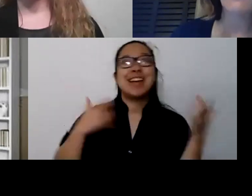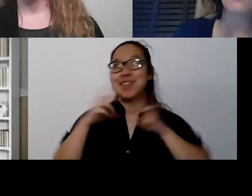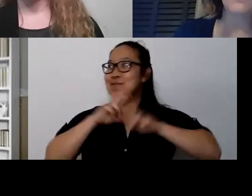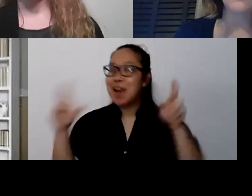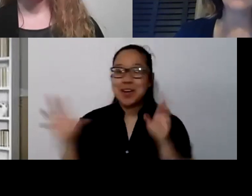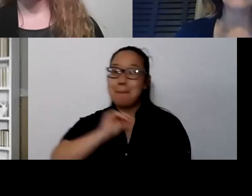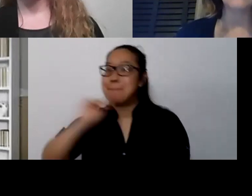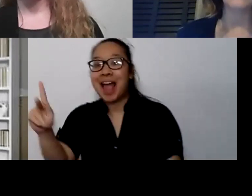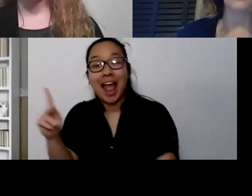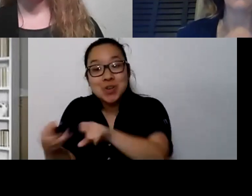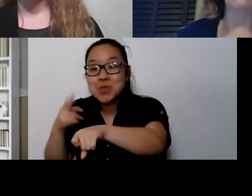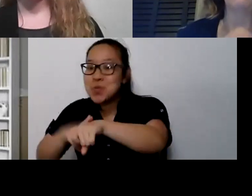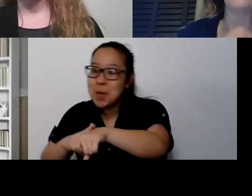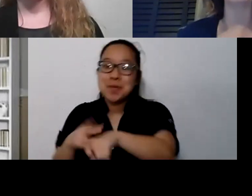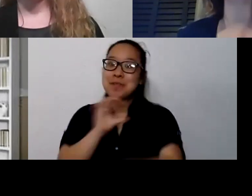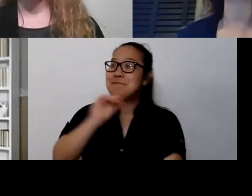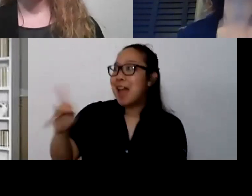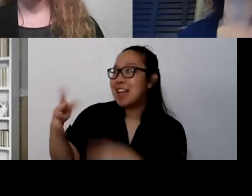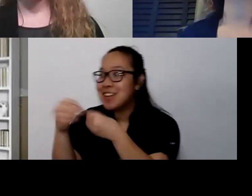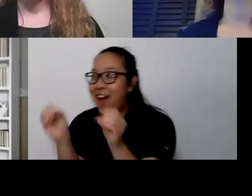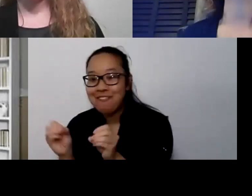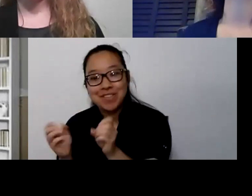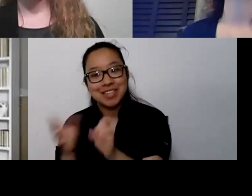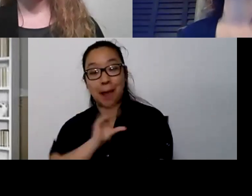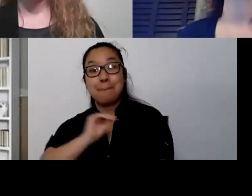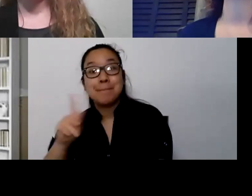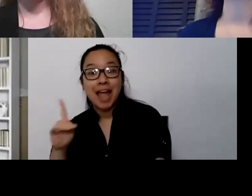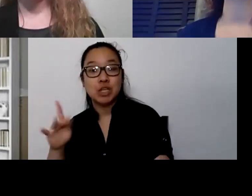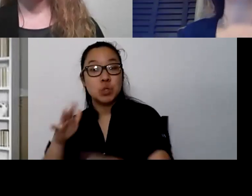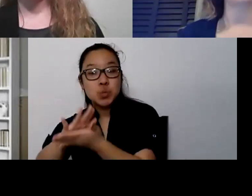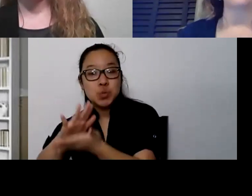I think is bound to be a different kind of stressor, right?